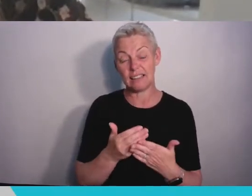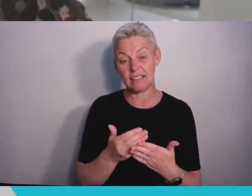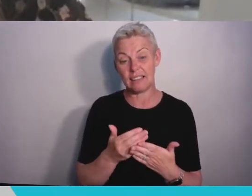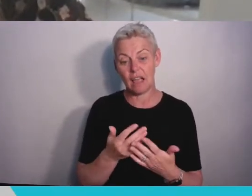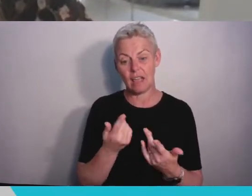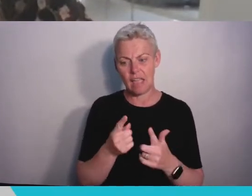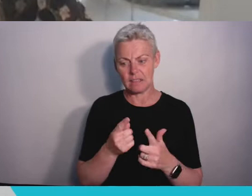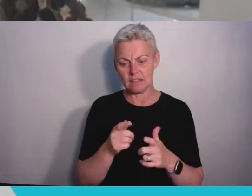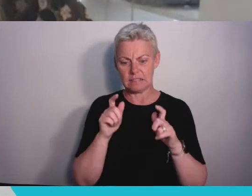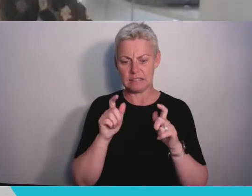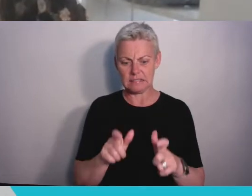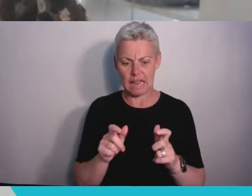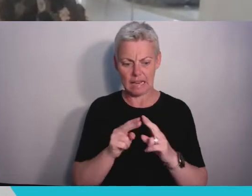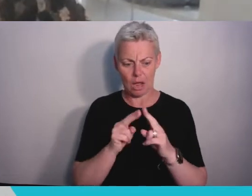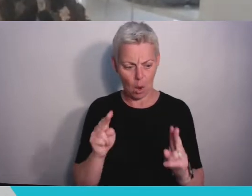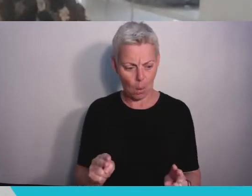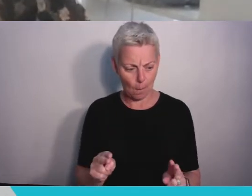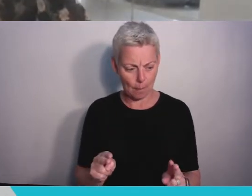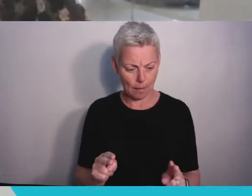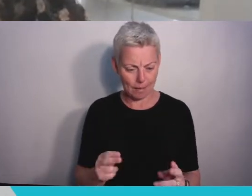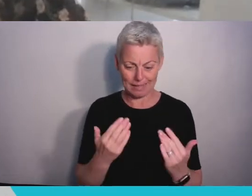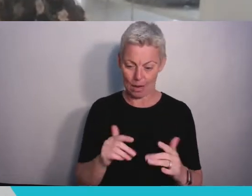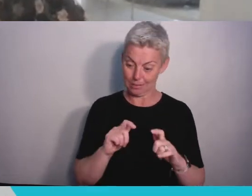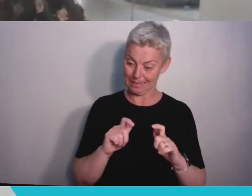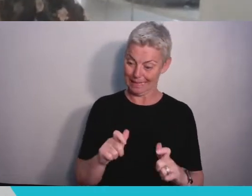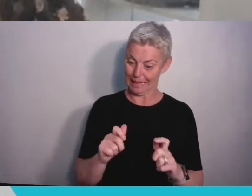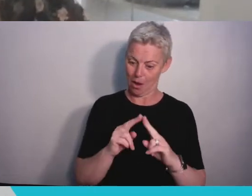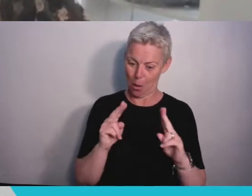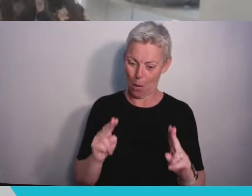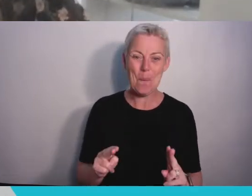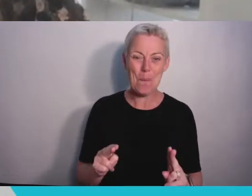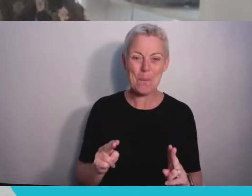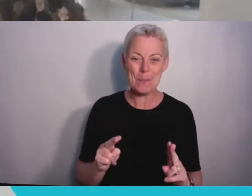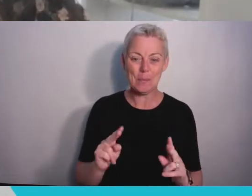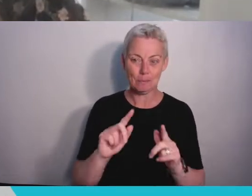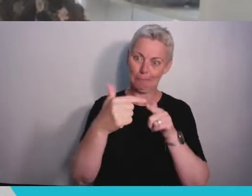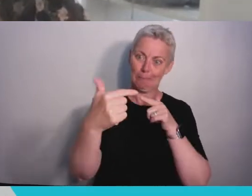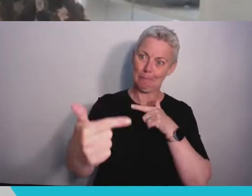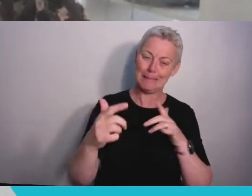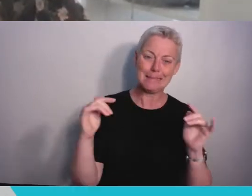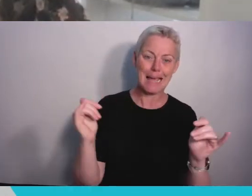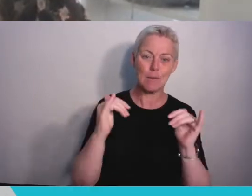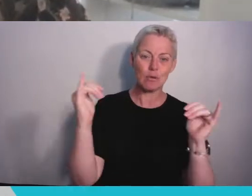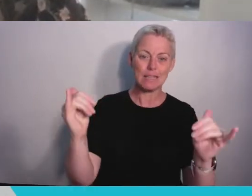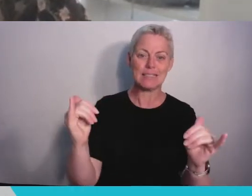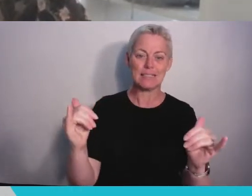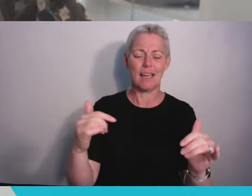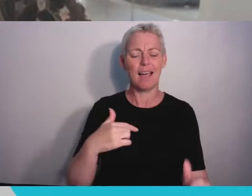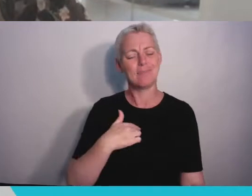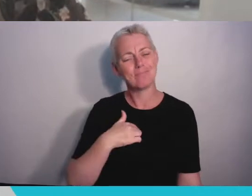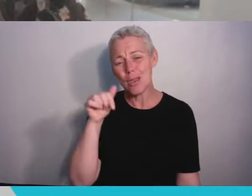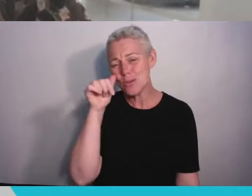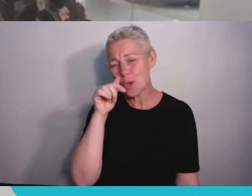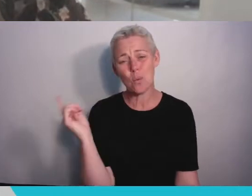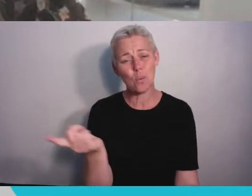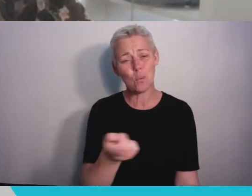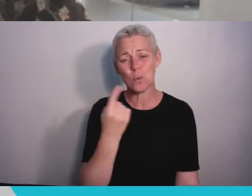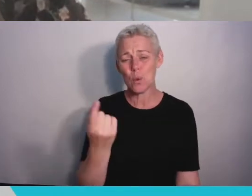celebration. I’m sure for a lot of us, there’s nothing we’d love more than to be celebrating our hard work with our friends and family in person.